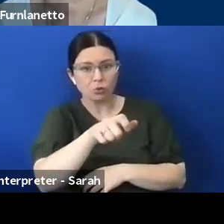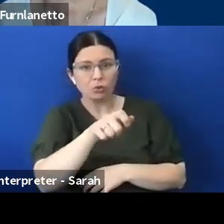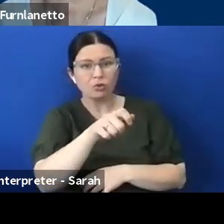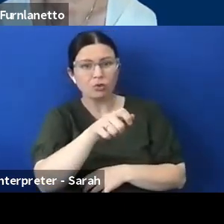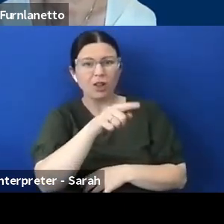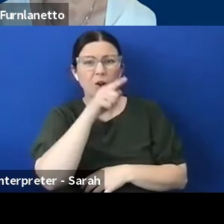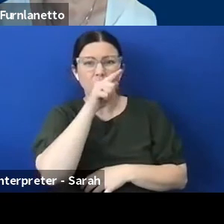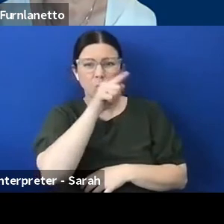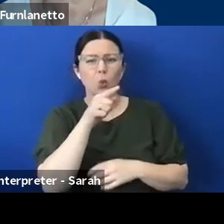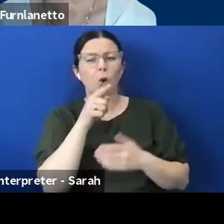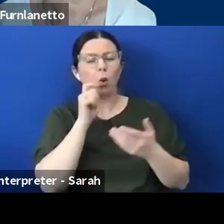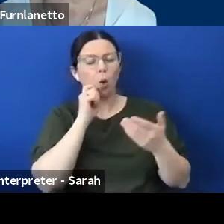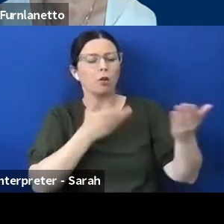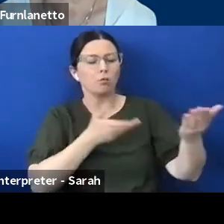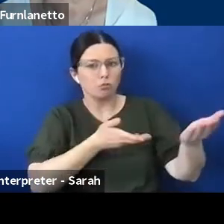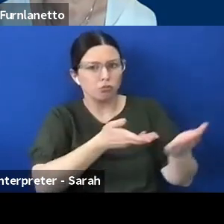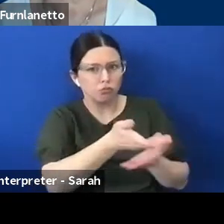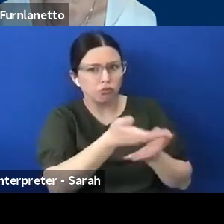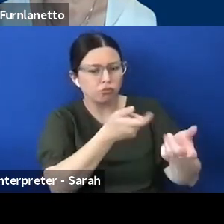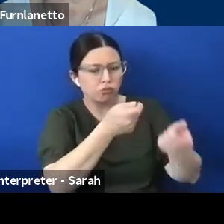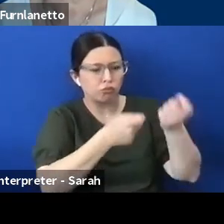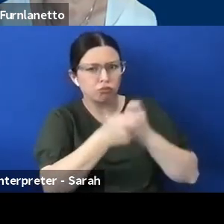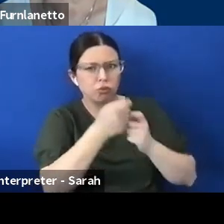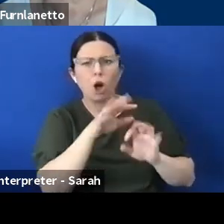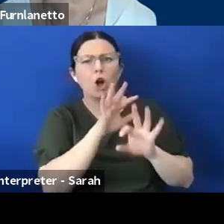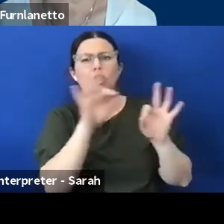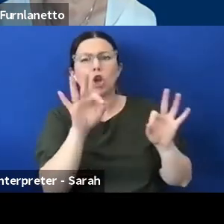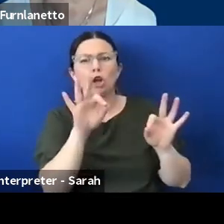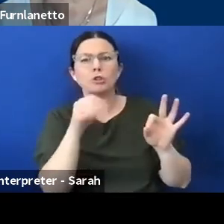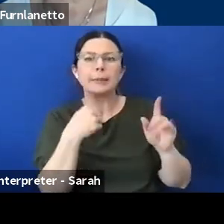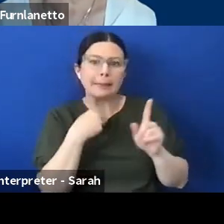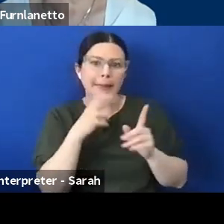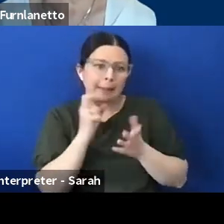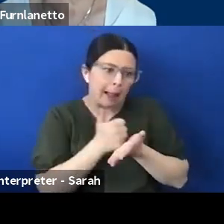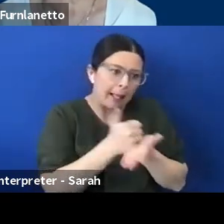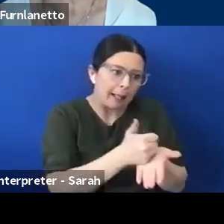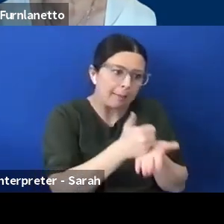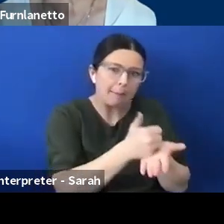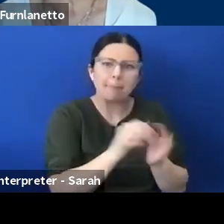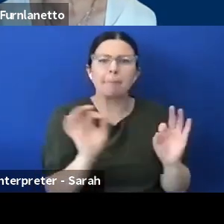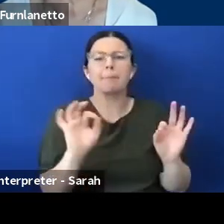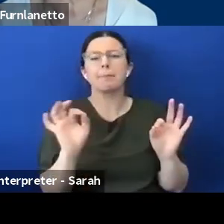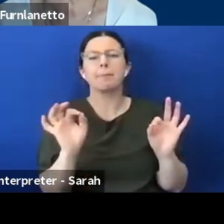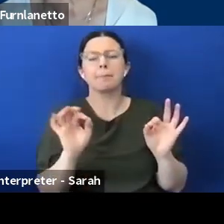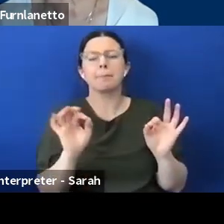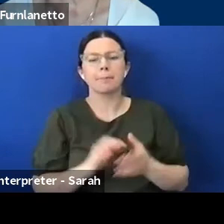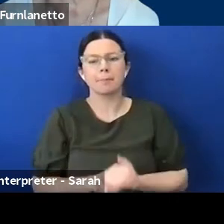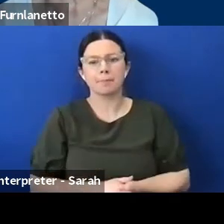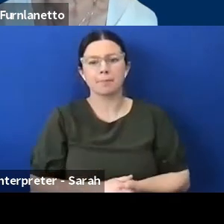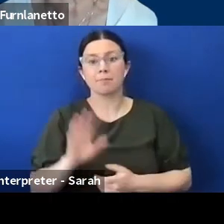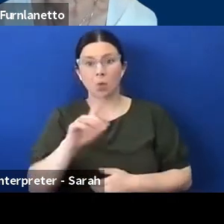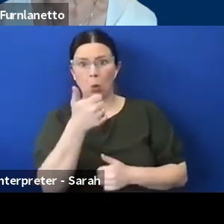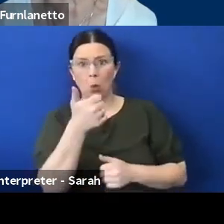and not as a consumer or a client. COLLEEN: yeah great points there I feel very strongly about that